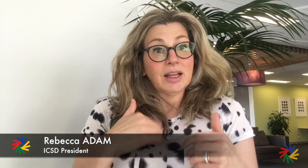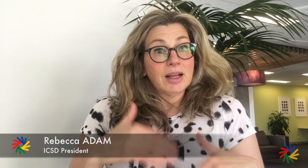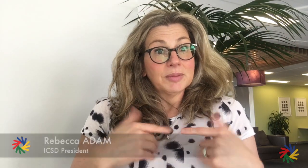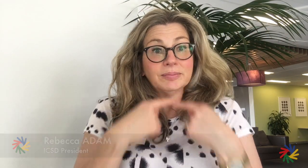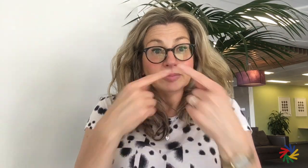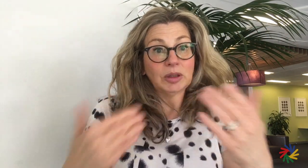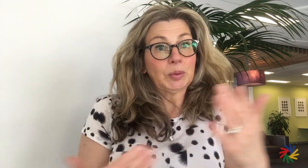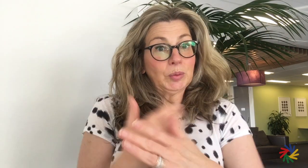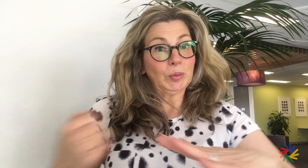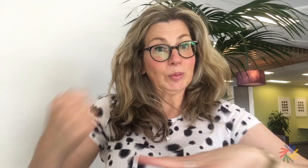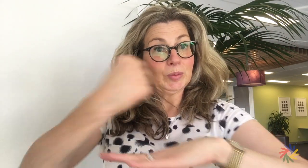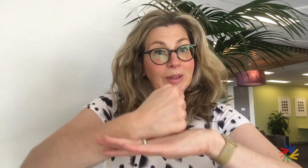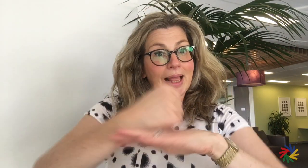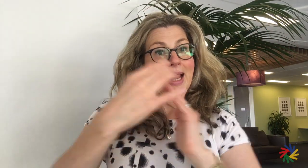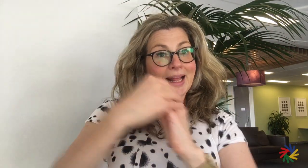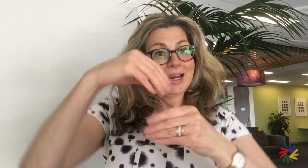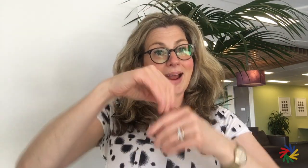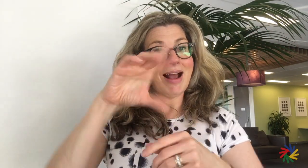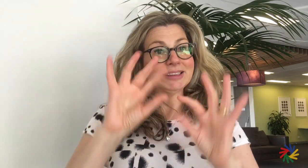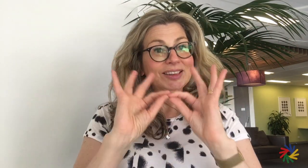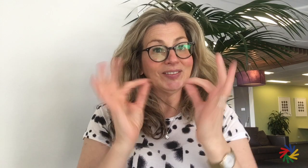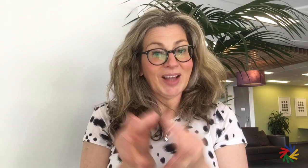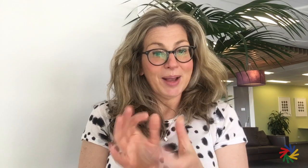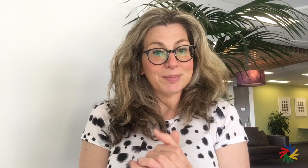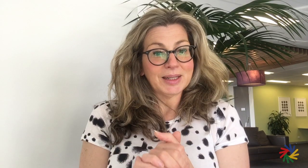We are thrilled and grateful to announce a new leader in the ICSD family.